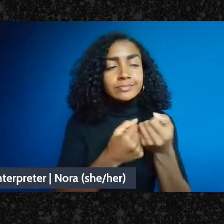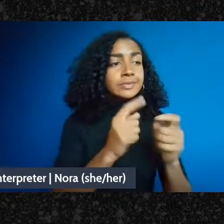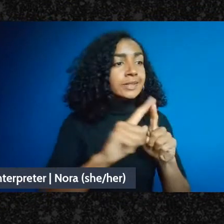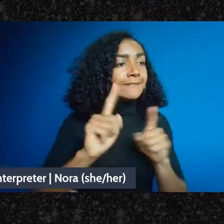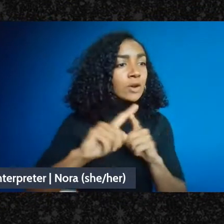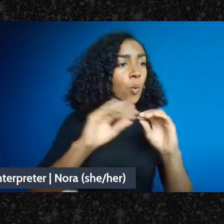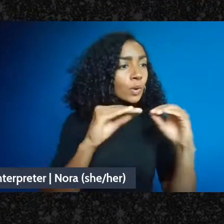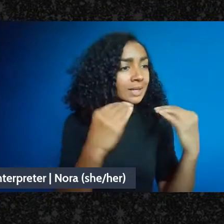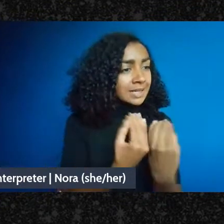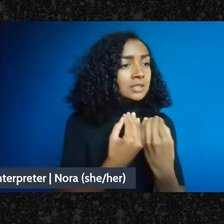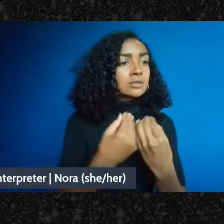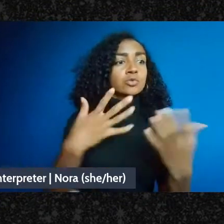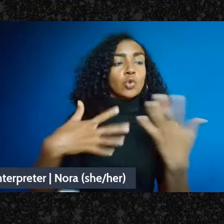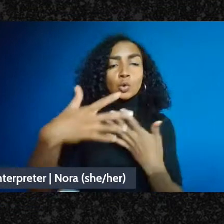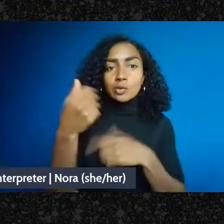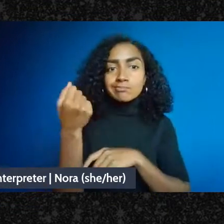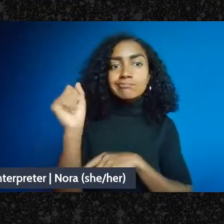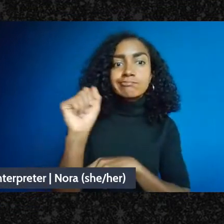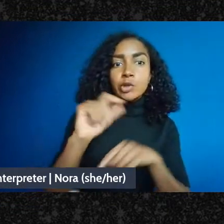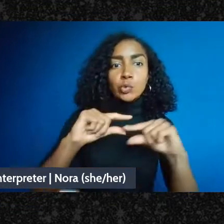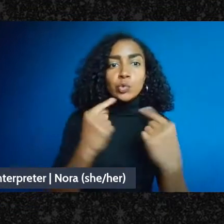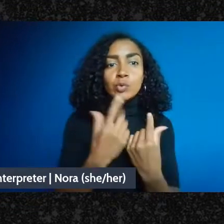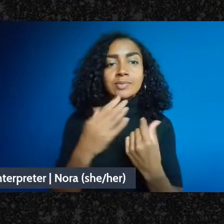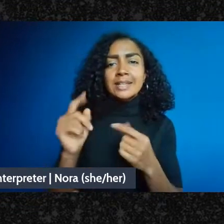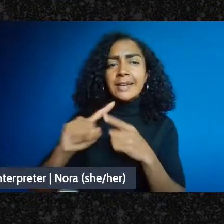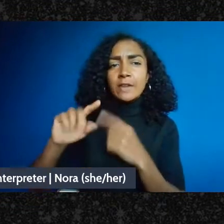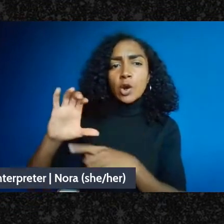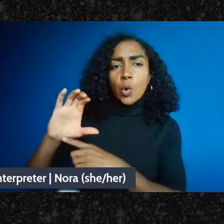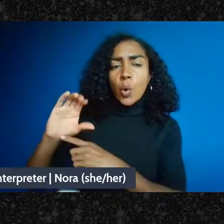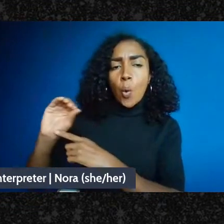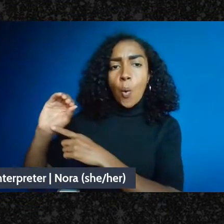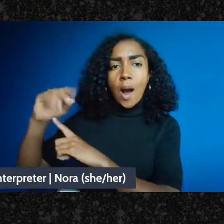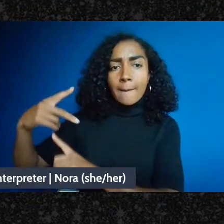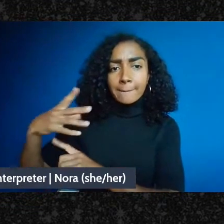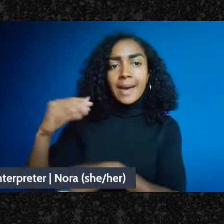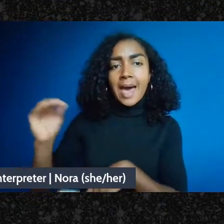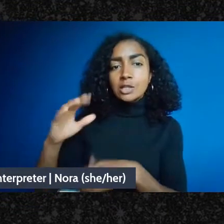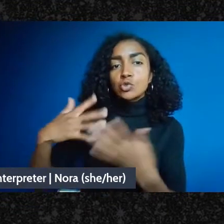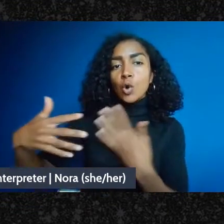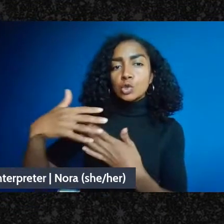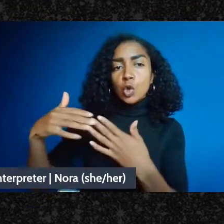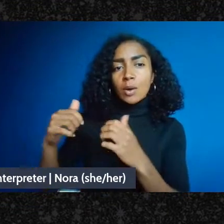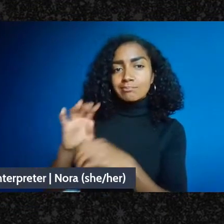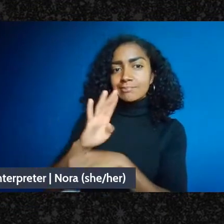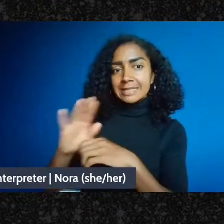cooperatives collectives and social enterprises. Mike's scholarship focuses on the intersection